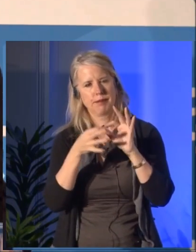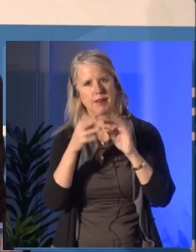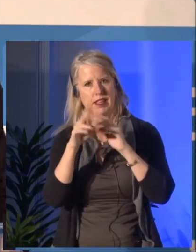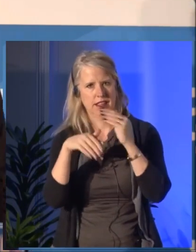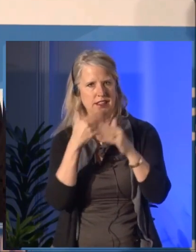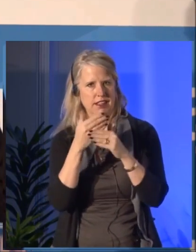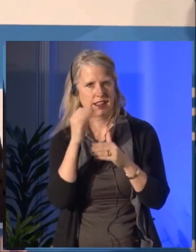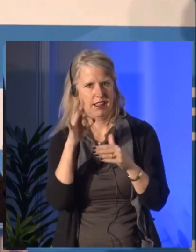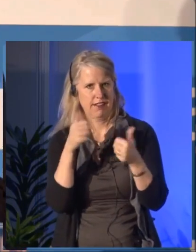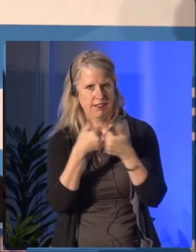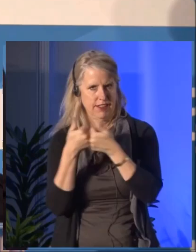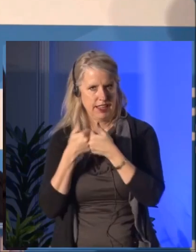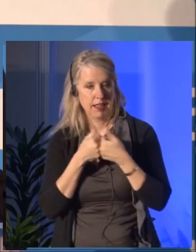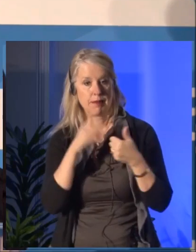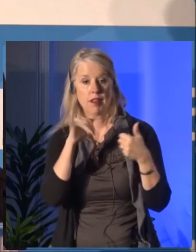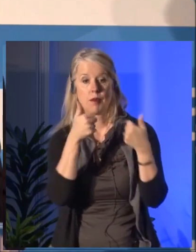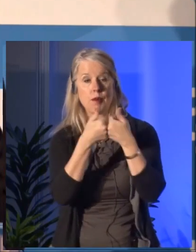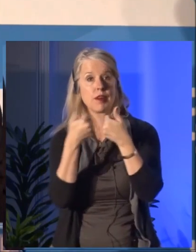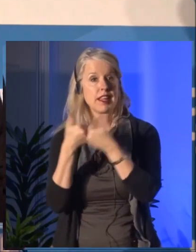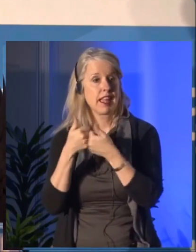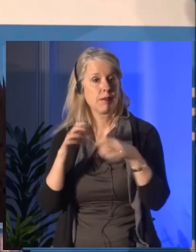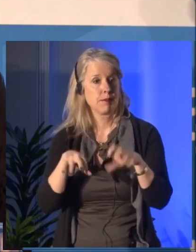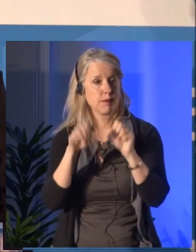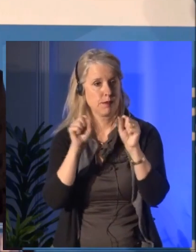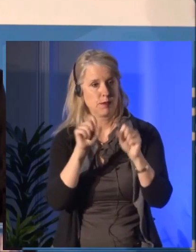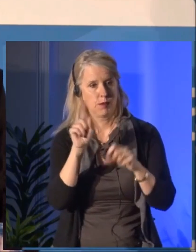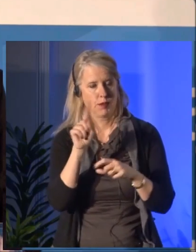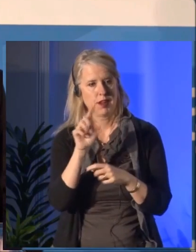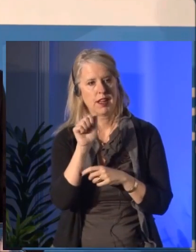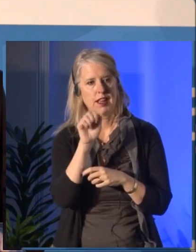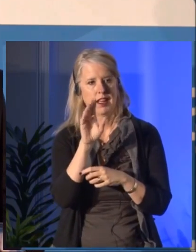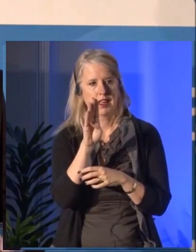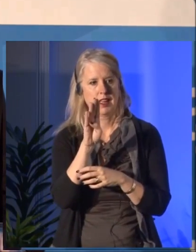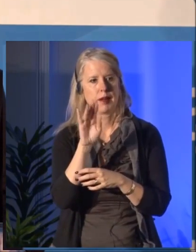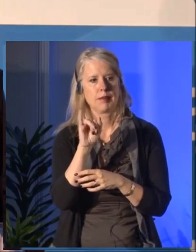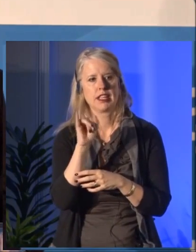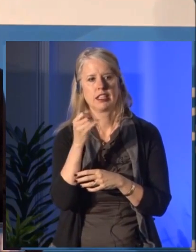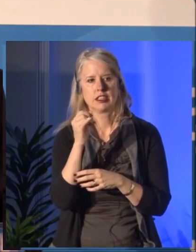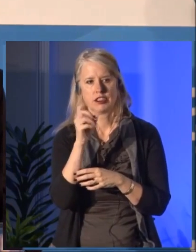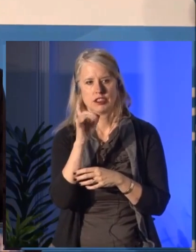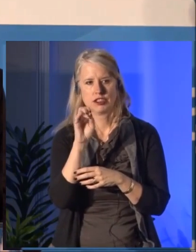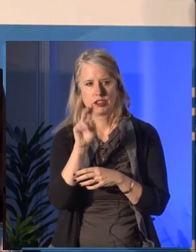It speaks to the quality of their work and I know that they will make us all very, very proud.